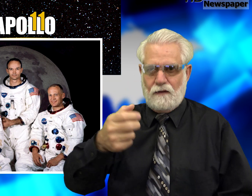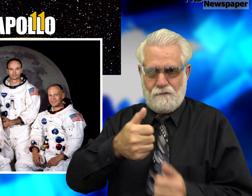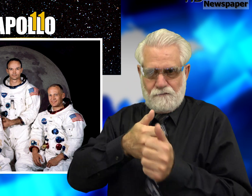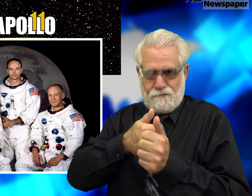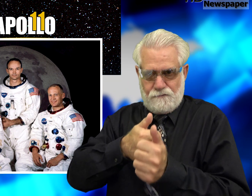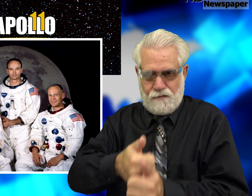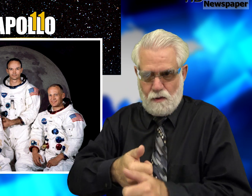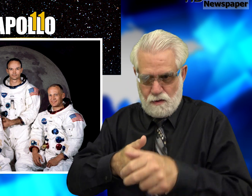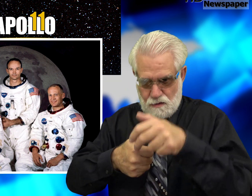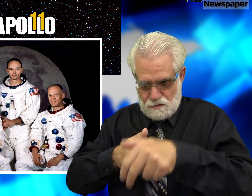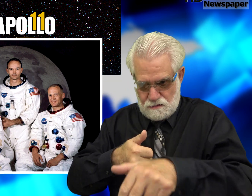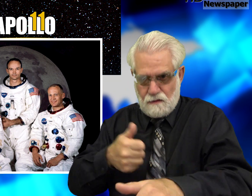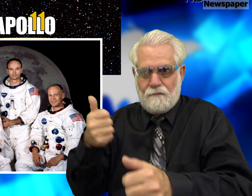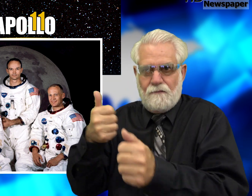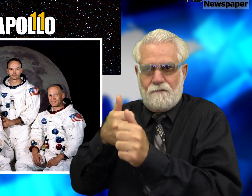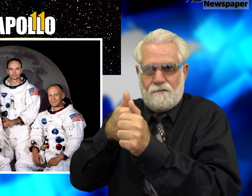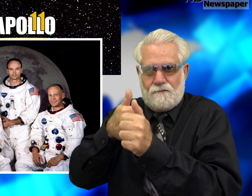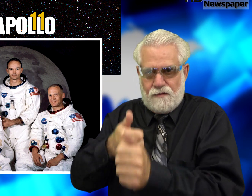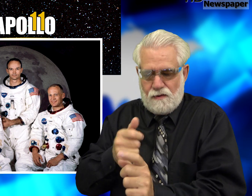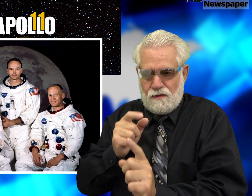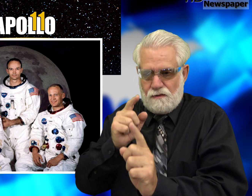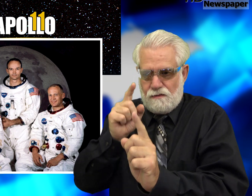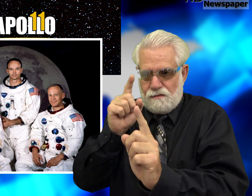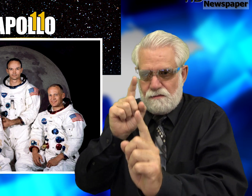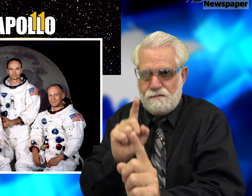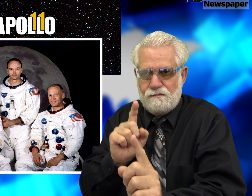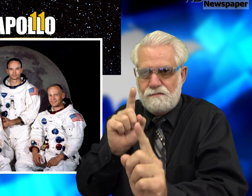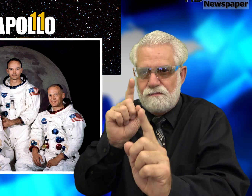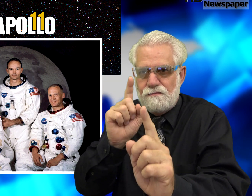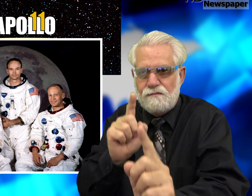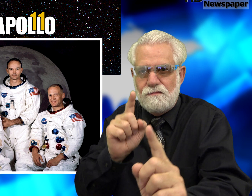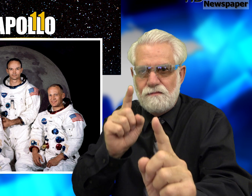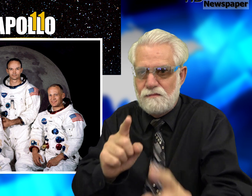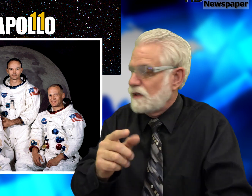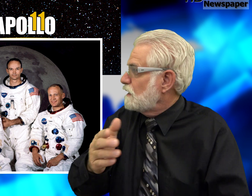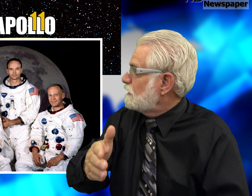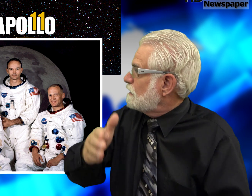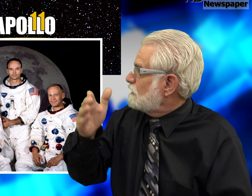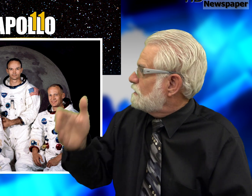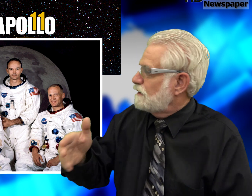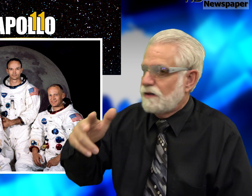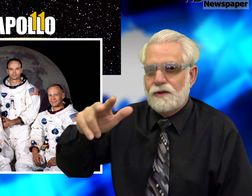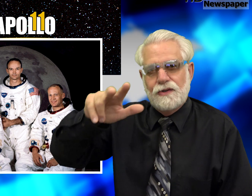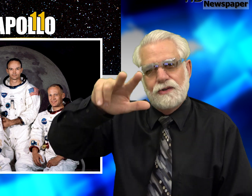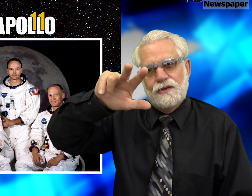The 2nd followed the 1st out of the rocket and walked on the moon,